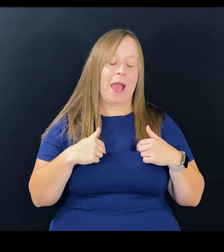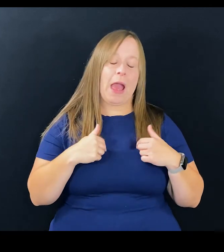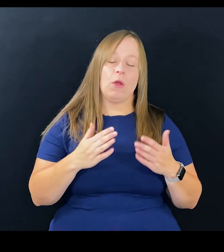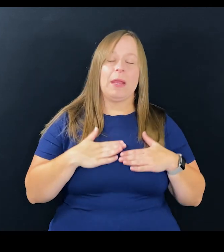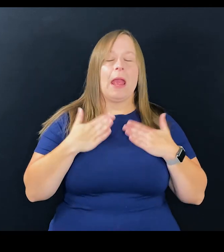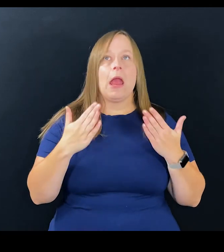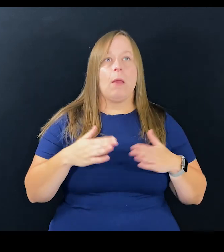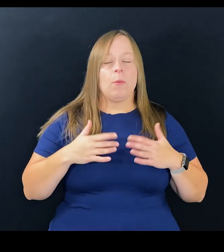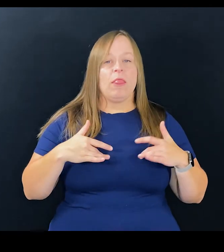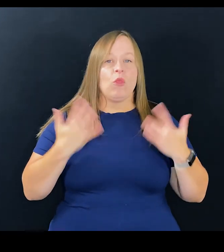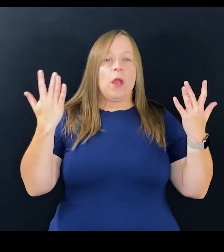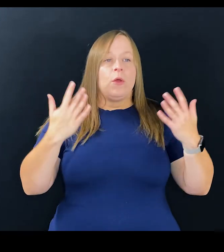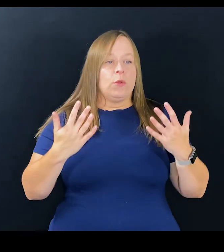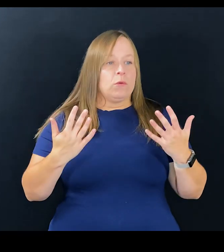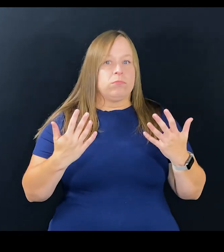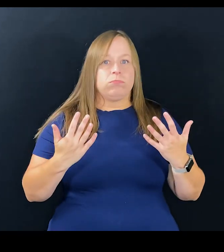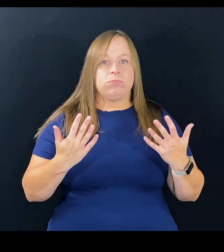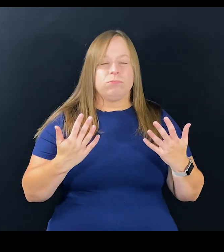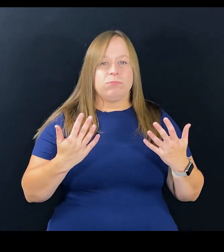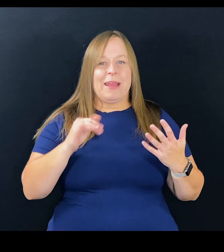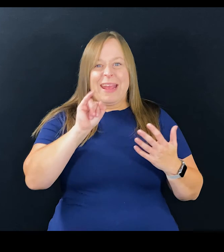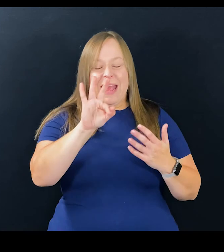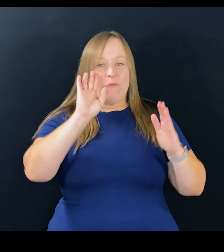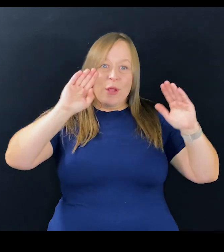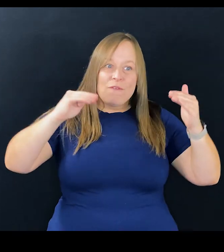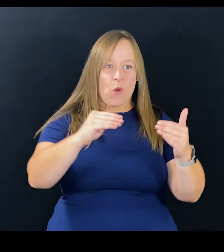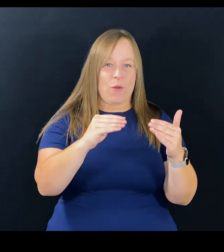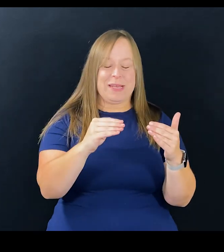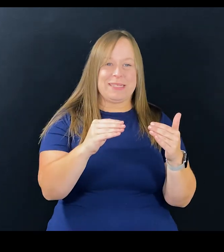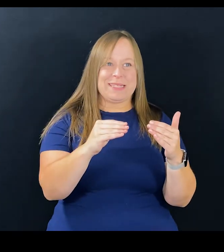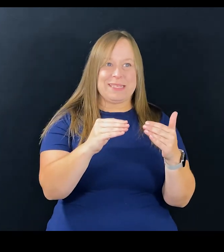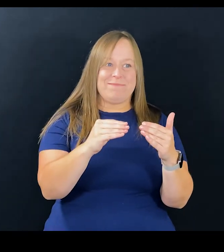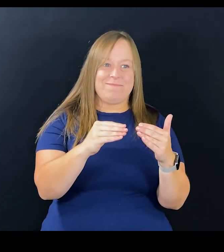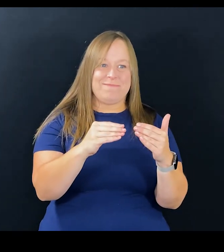So I would be happy if we could focus